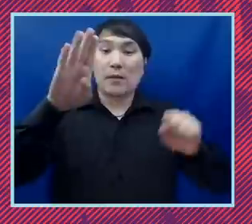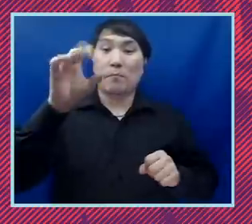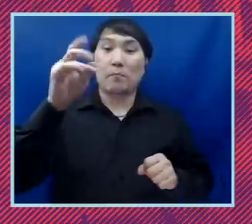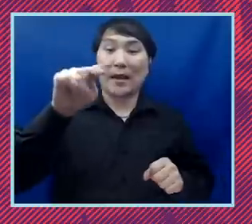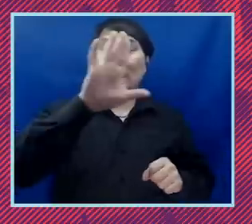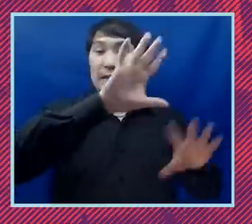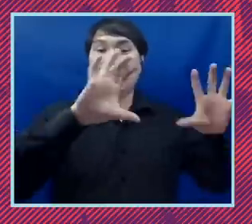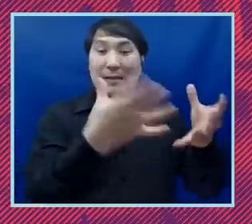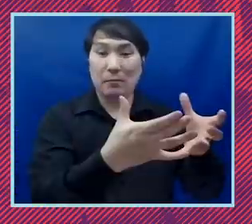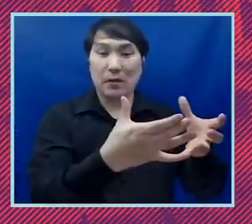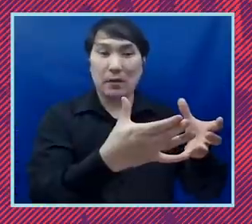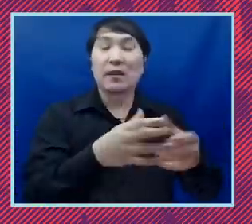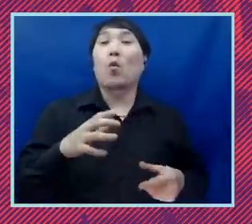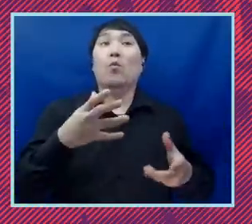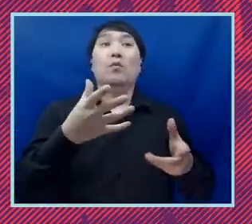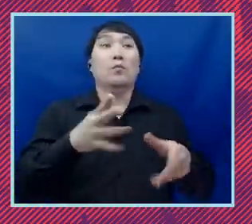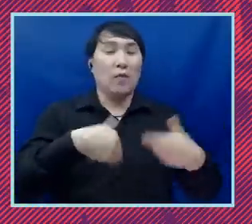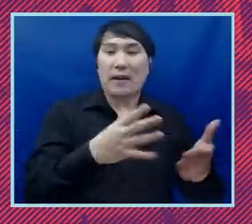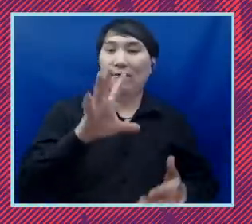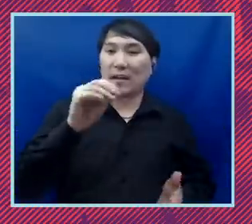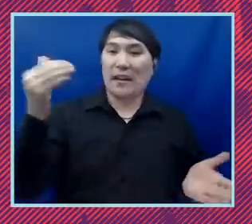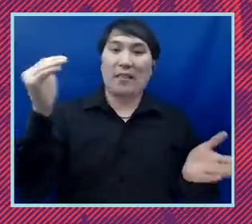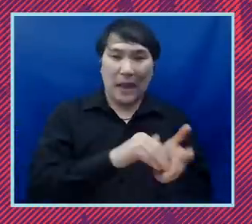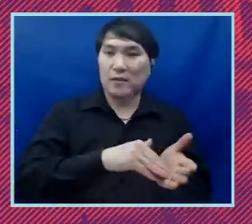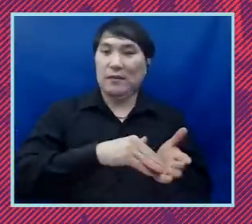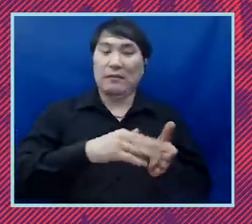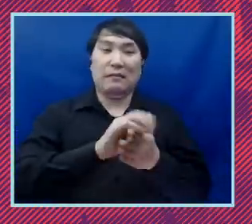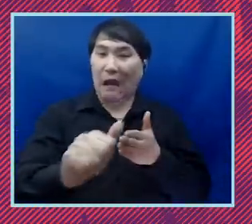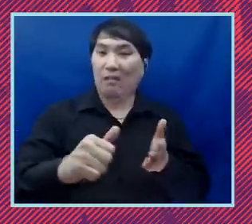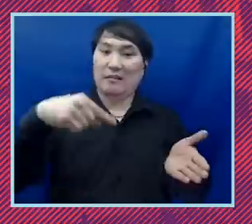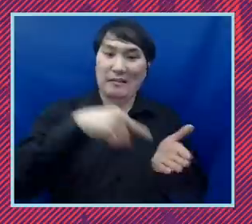fifty thousand dollars worth of student debt per student loan borrower the reason that's so crucial